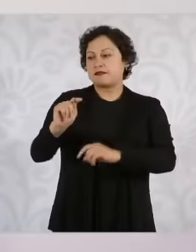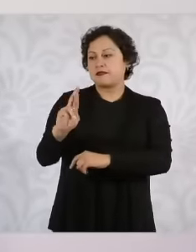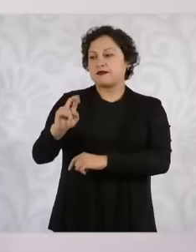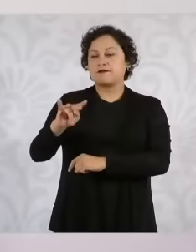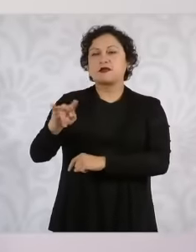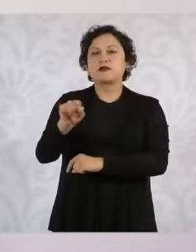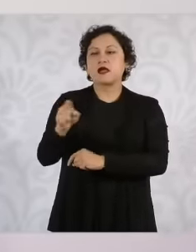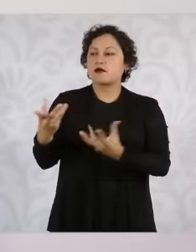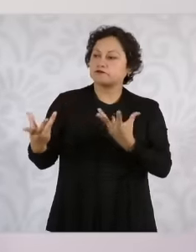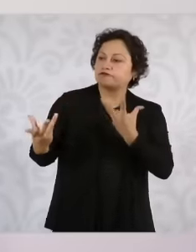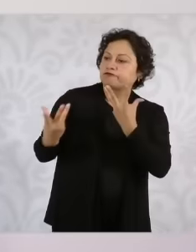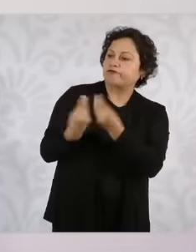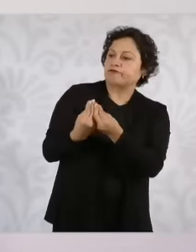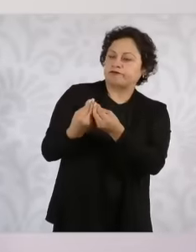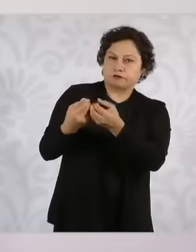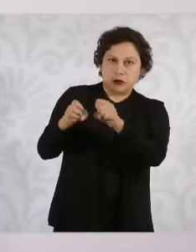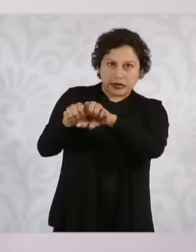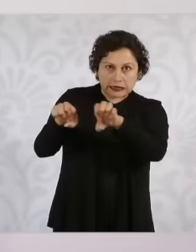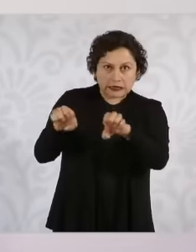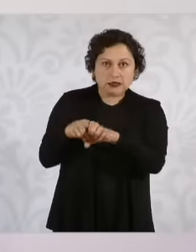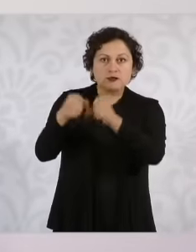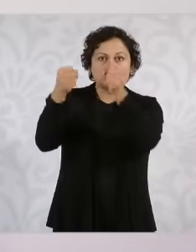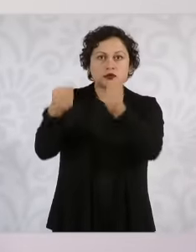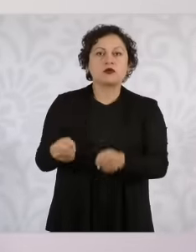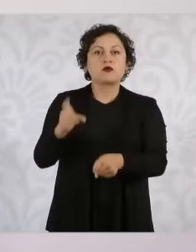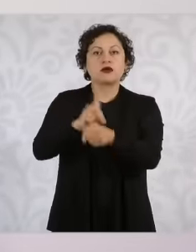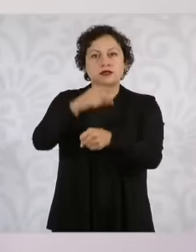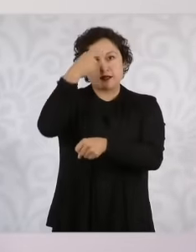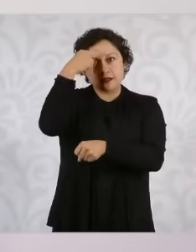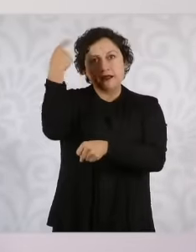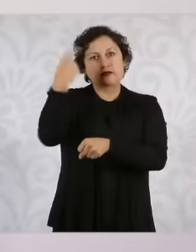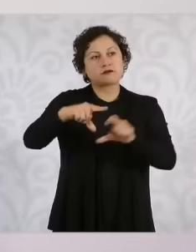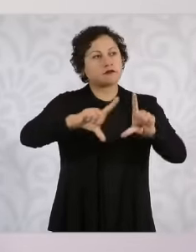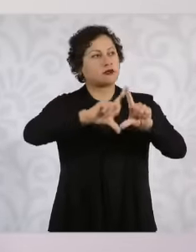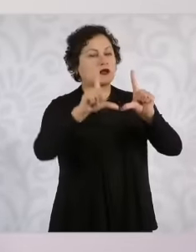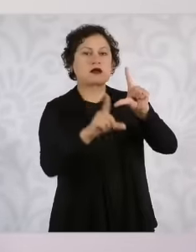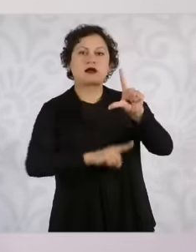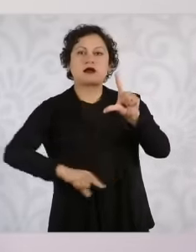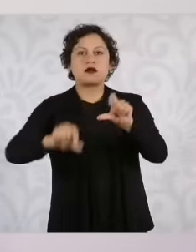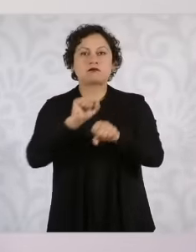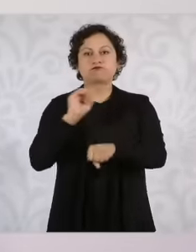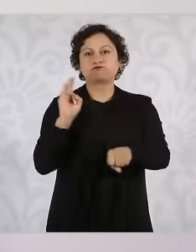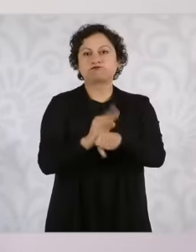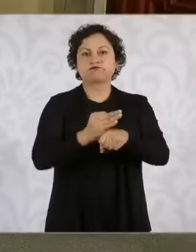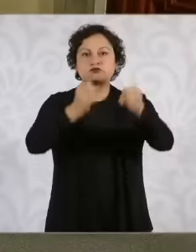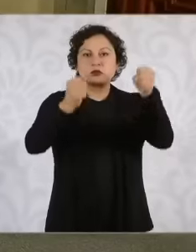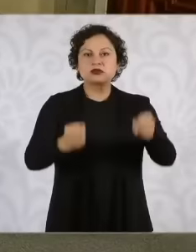efforts of the government of Mexico to have a safer, more prosperous and fairer country